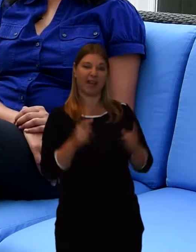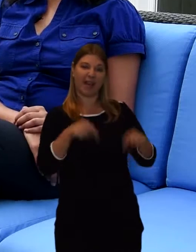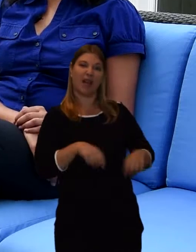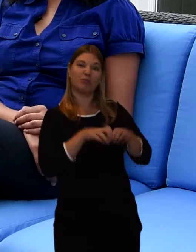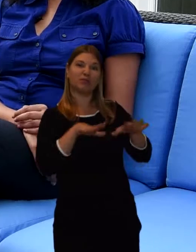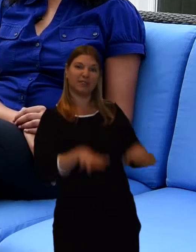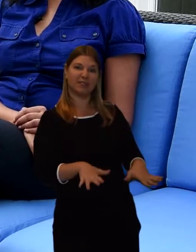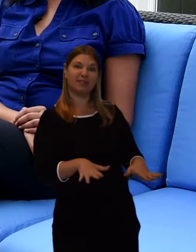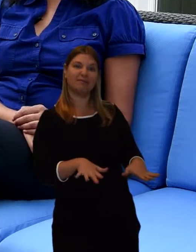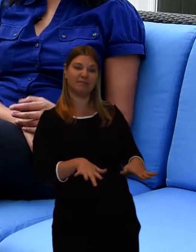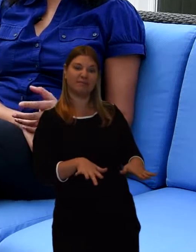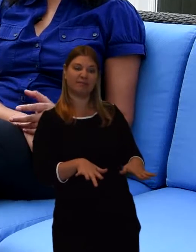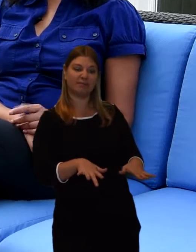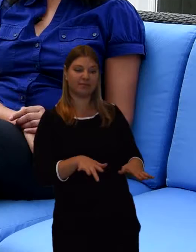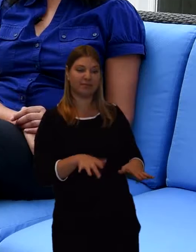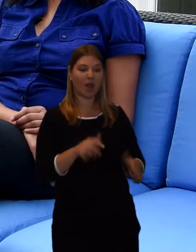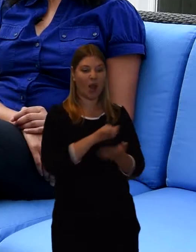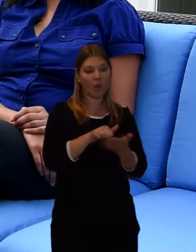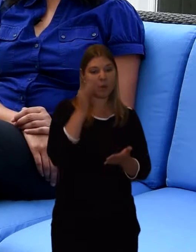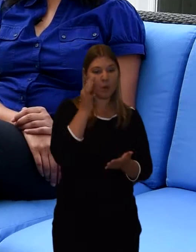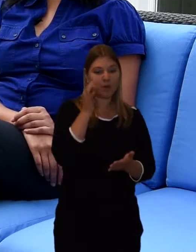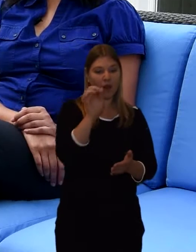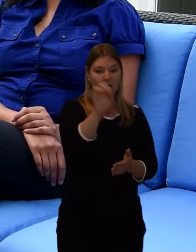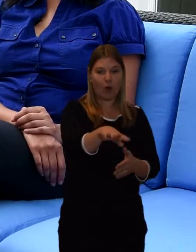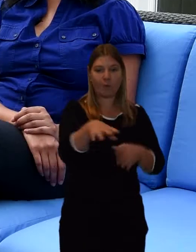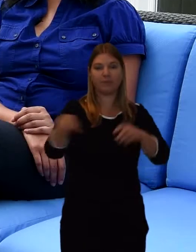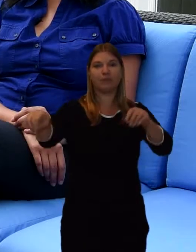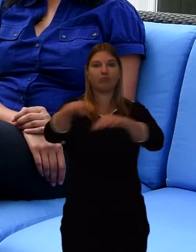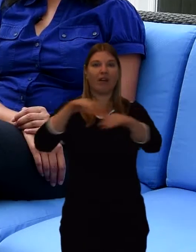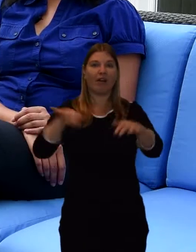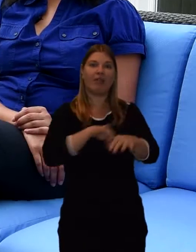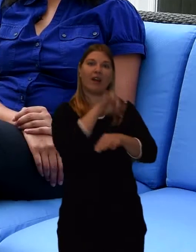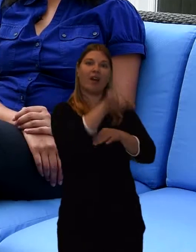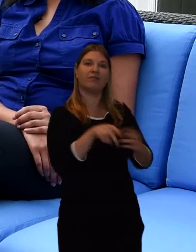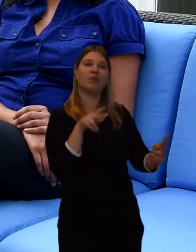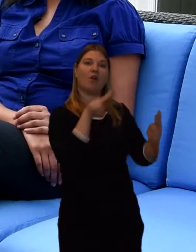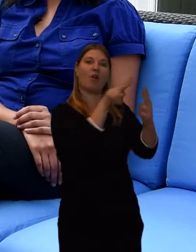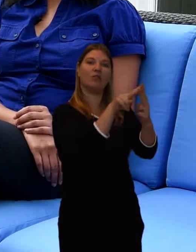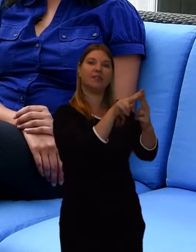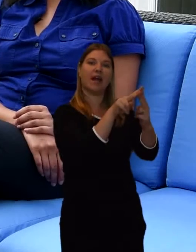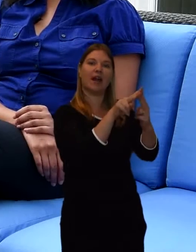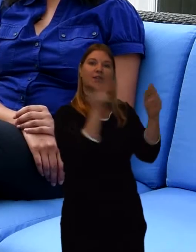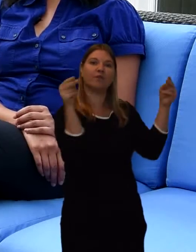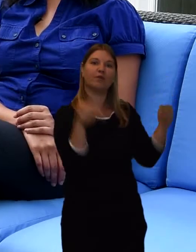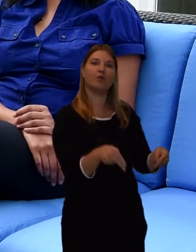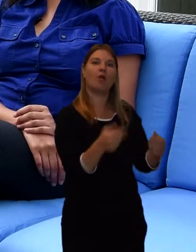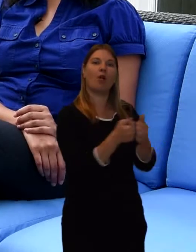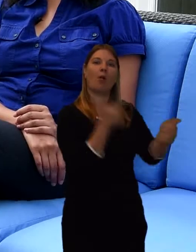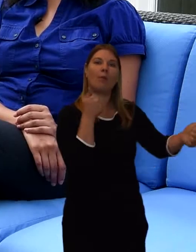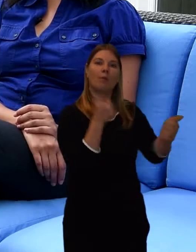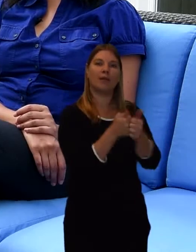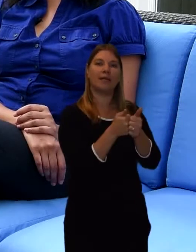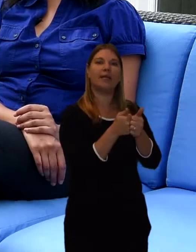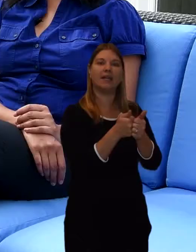And in this country then we would contact the funeral home and the body would be taken away to a funeral home.